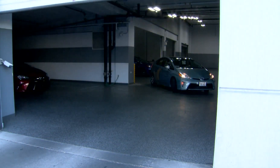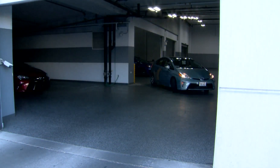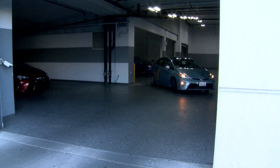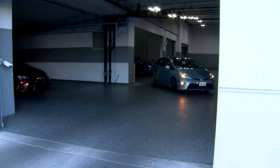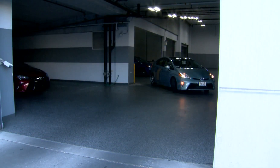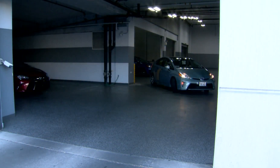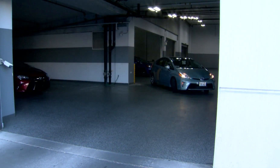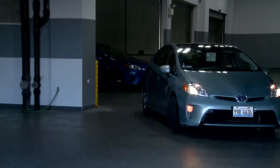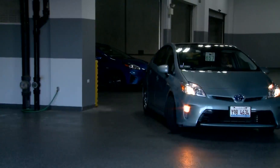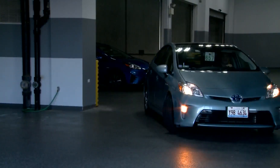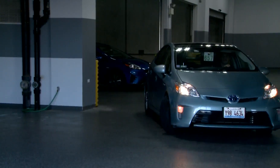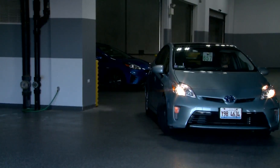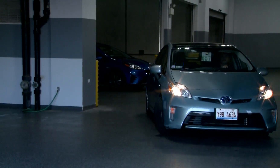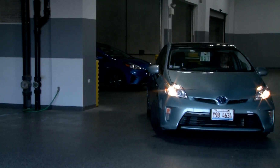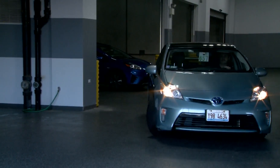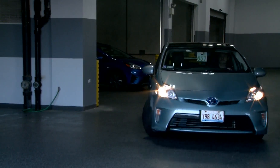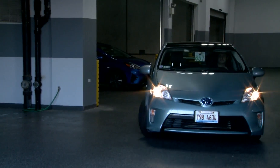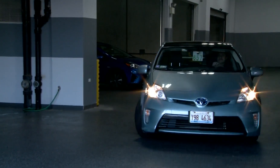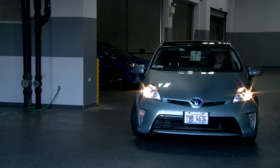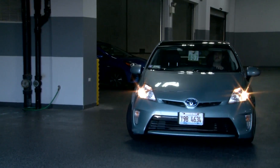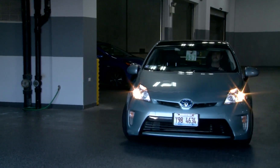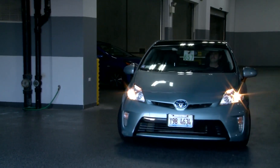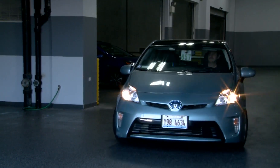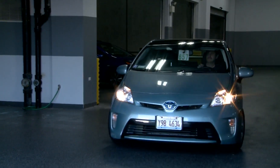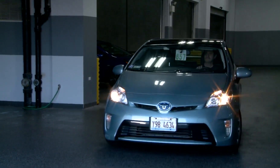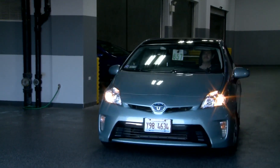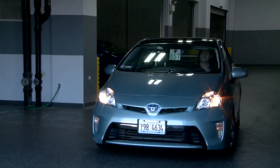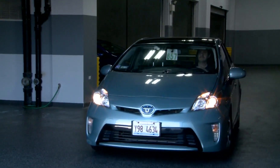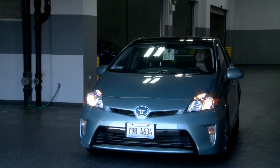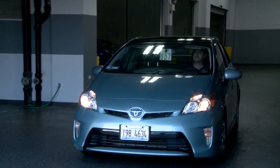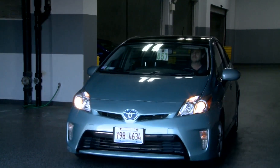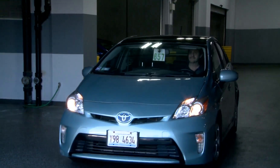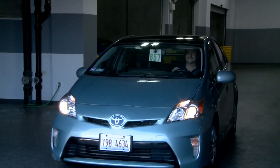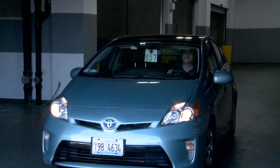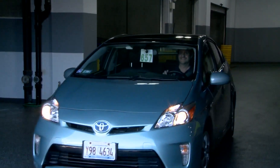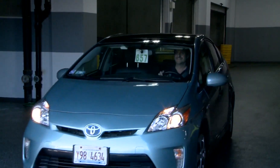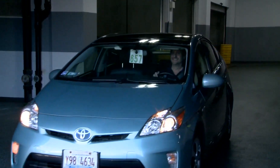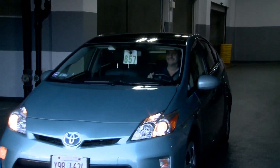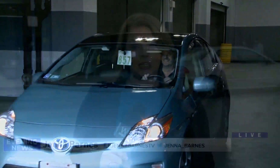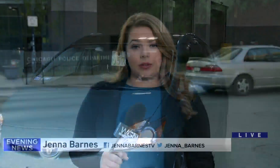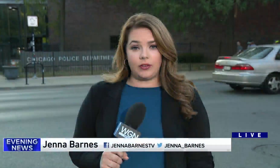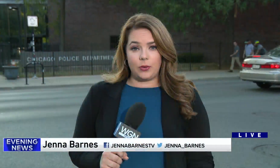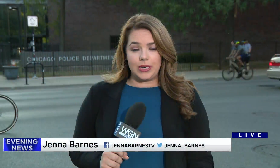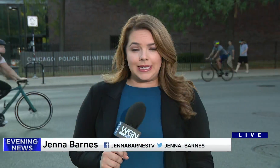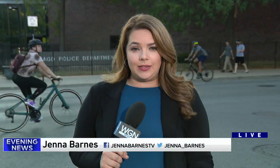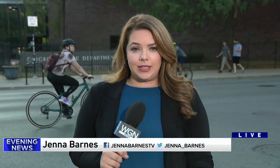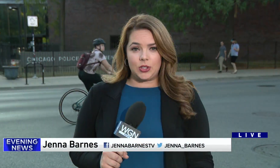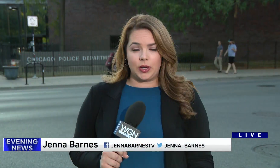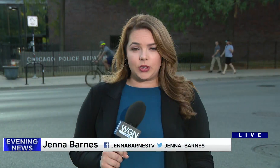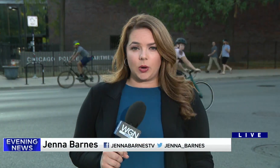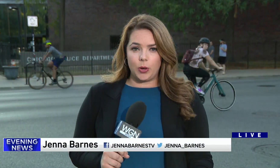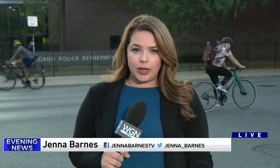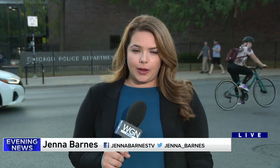AREA IN THE SUBURBS. BACK ON THE ROAD, ABLE TO WORK AND TOYOTA EVEN HOOKED HIM UP WITH THE CATALYTIC CONVERTER